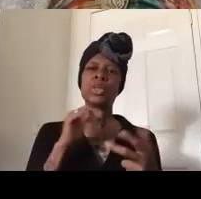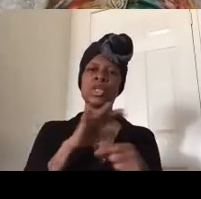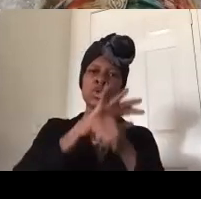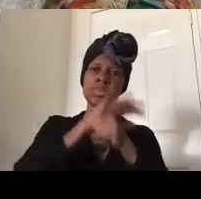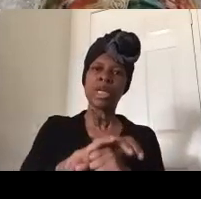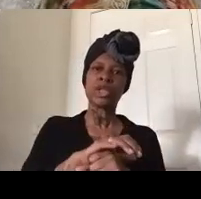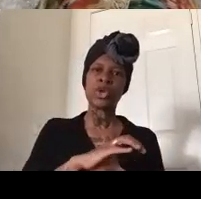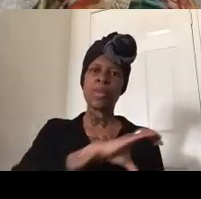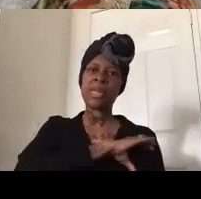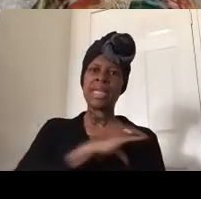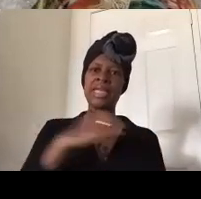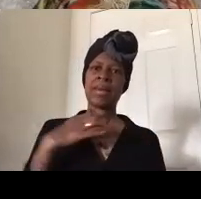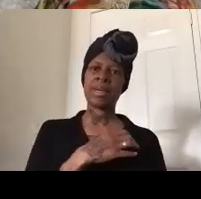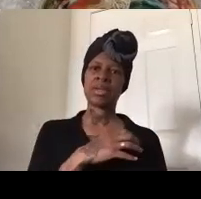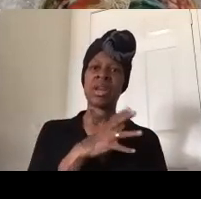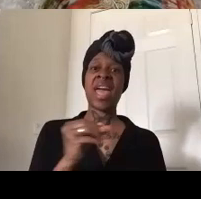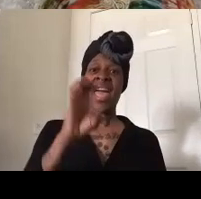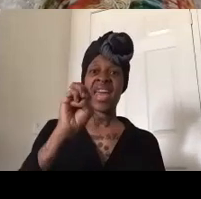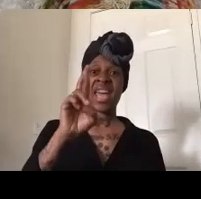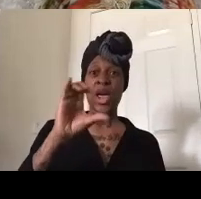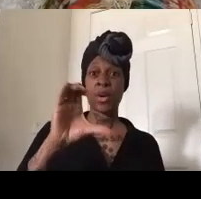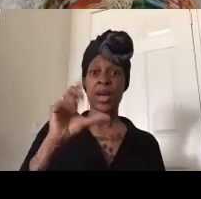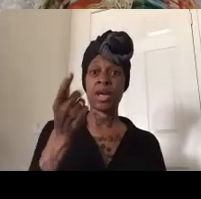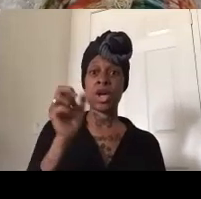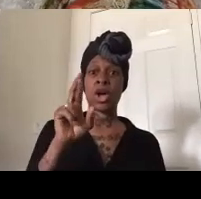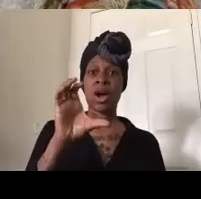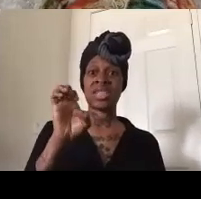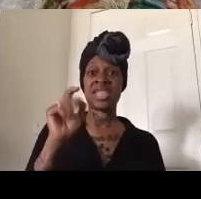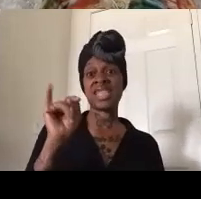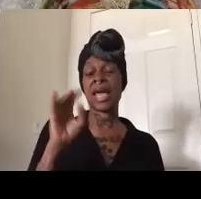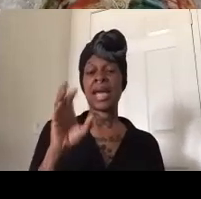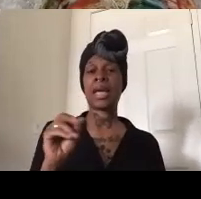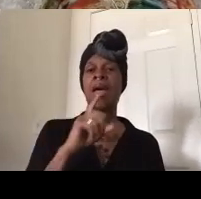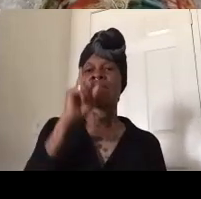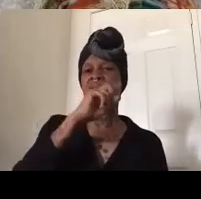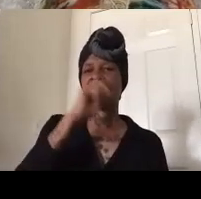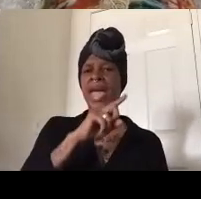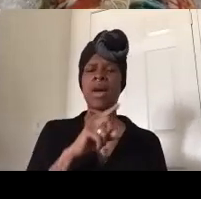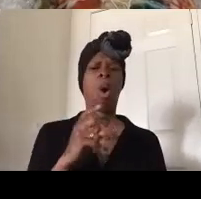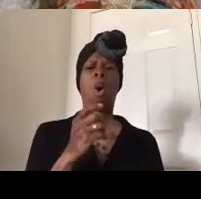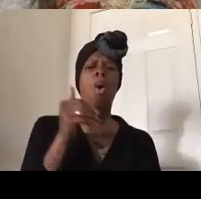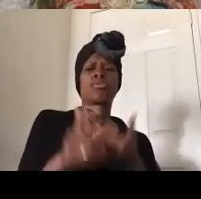but also parades around as a progressive and likes to point to